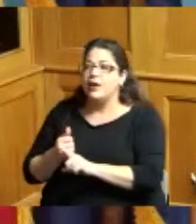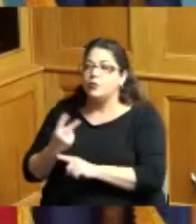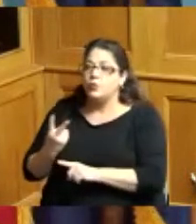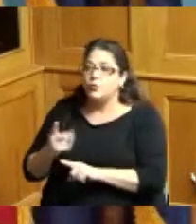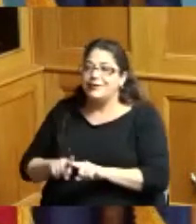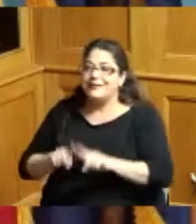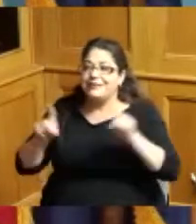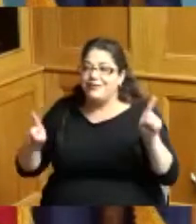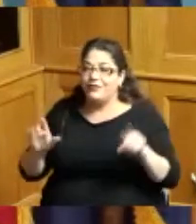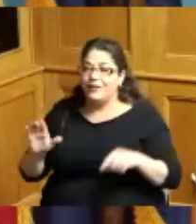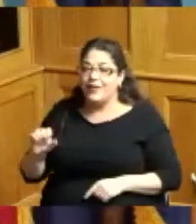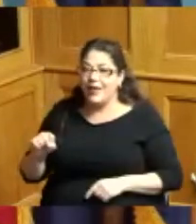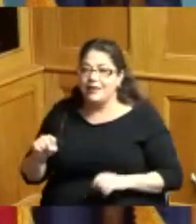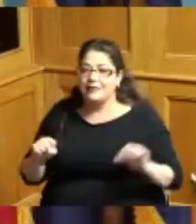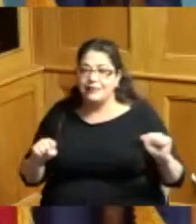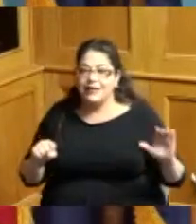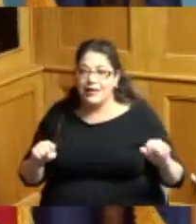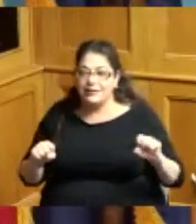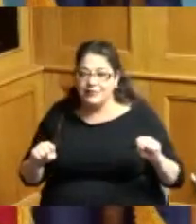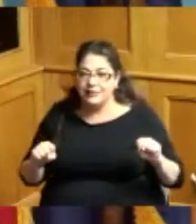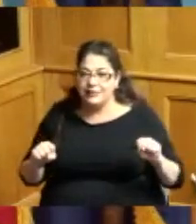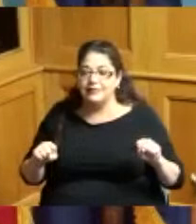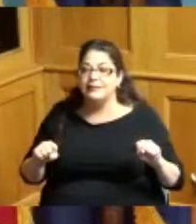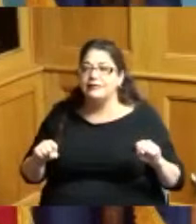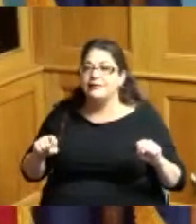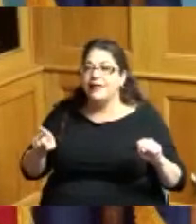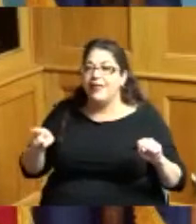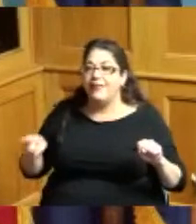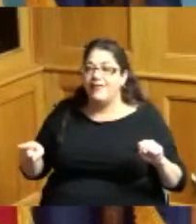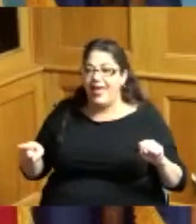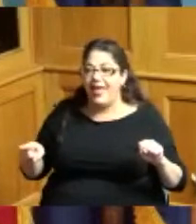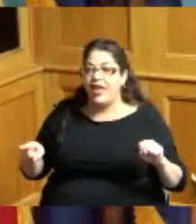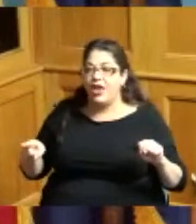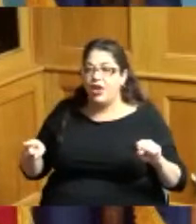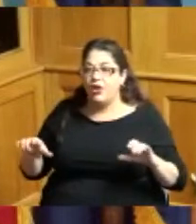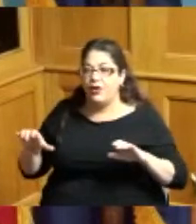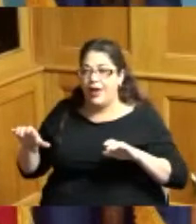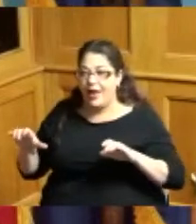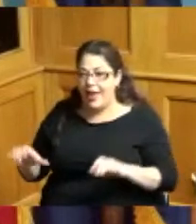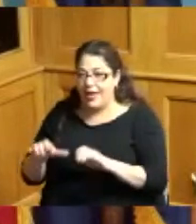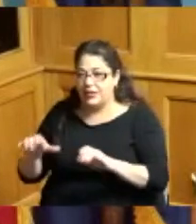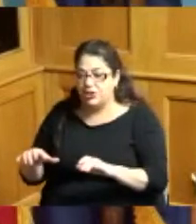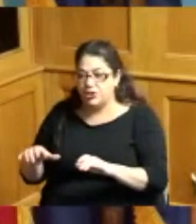to represent us now they're actually paid to sue us so we have to get somebody else